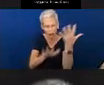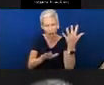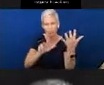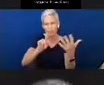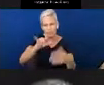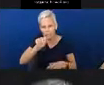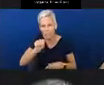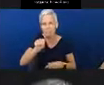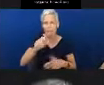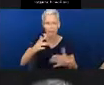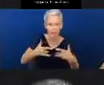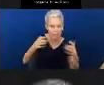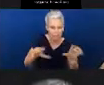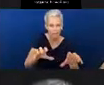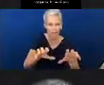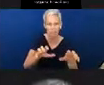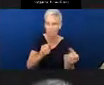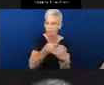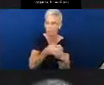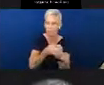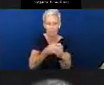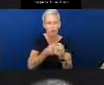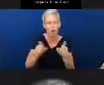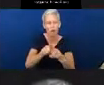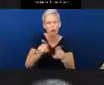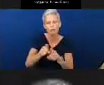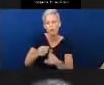and information up and the experience of these advisors. But for example,